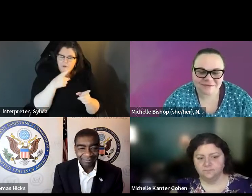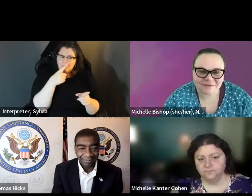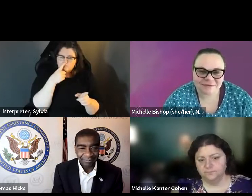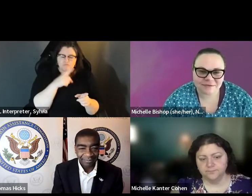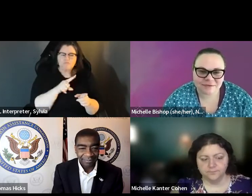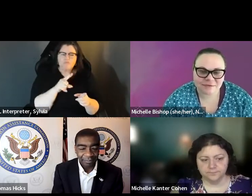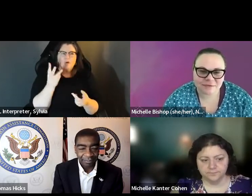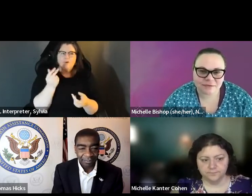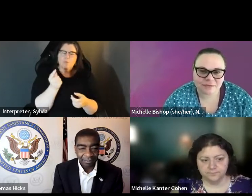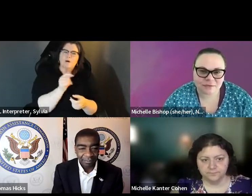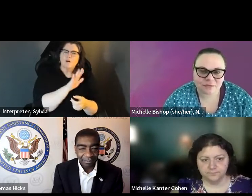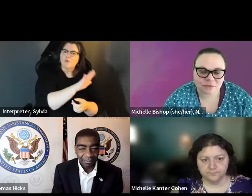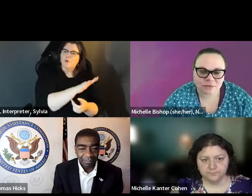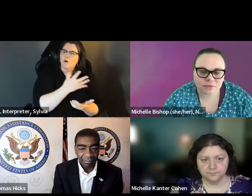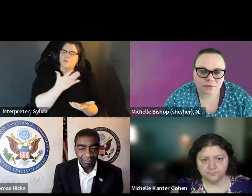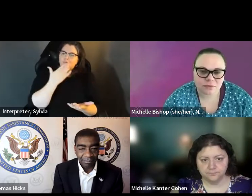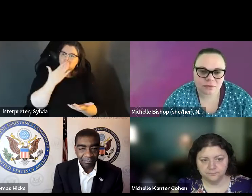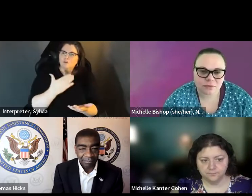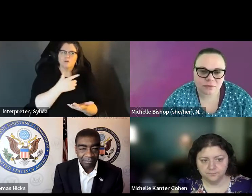Cohen. Since we haven't heard from you in a minute.